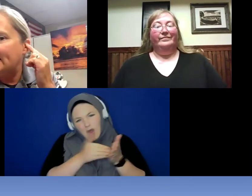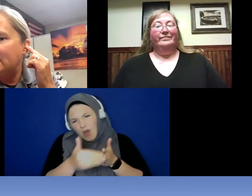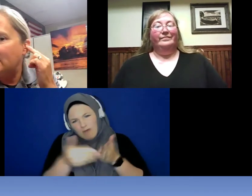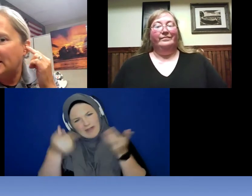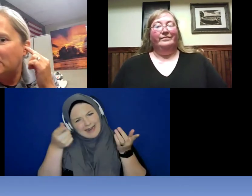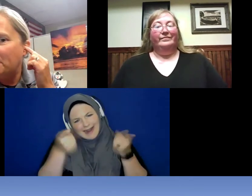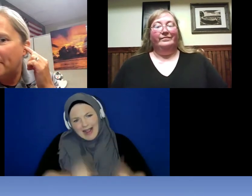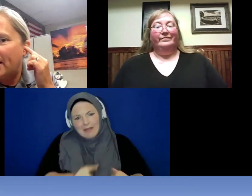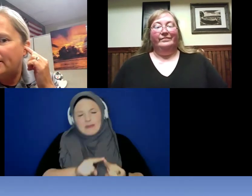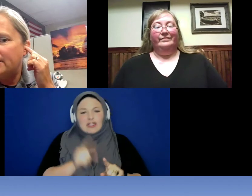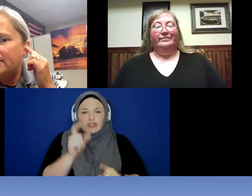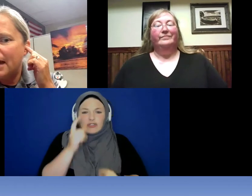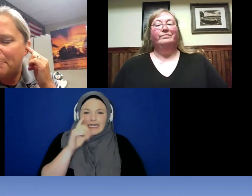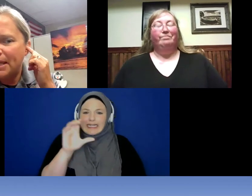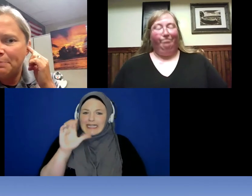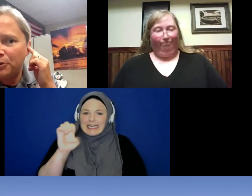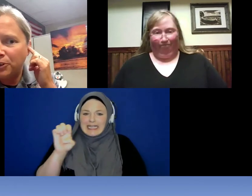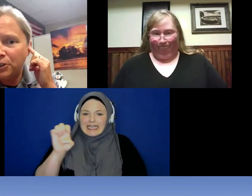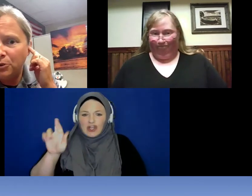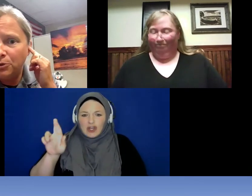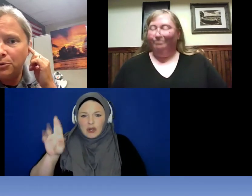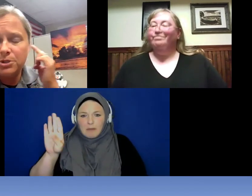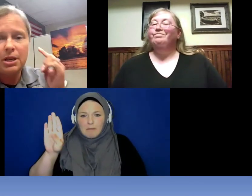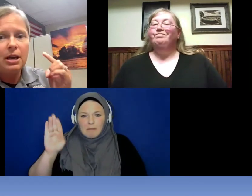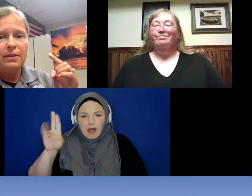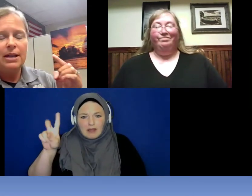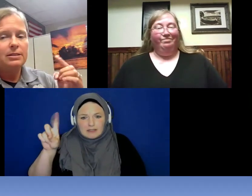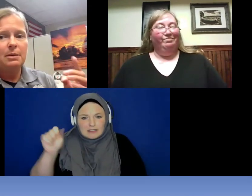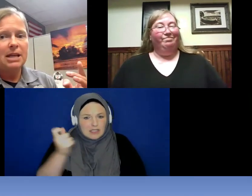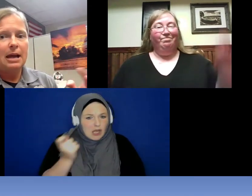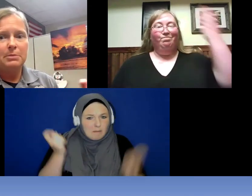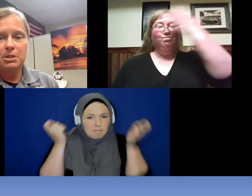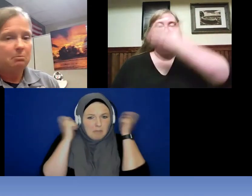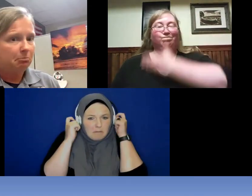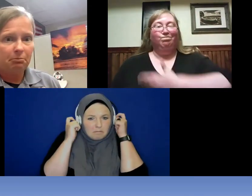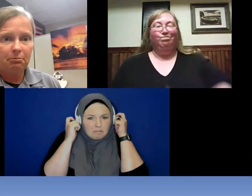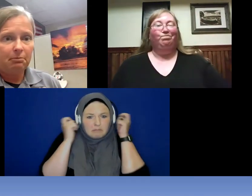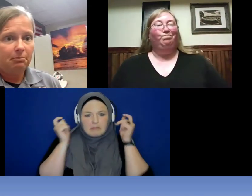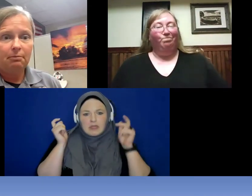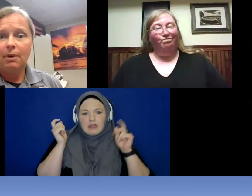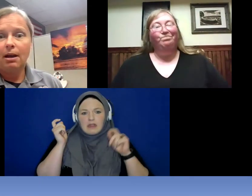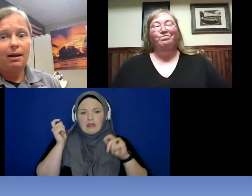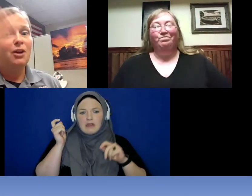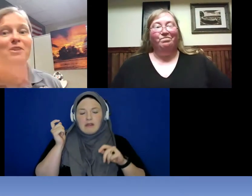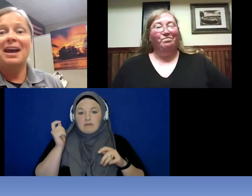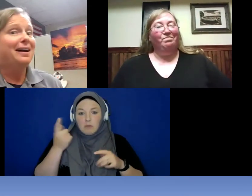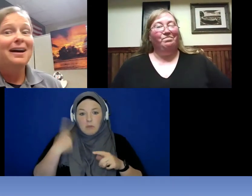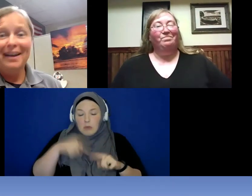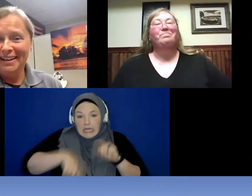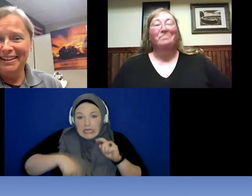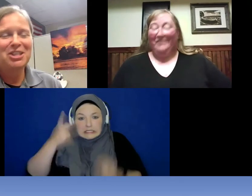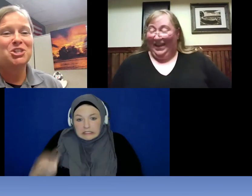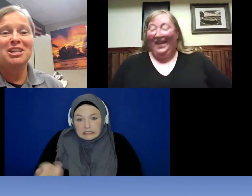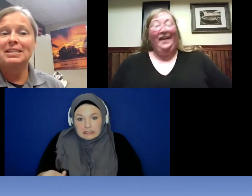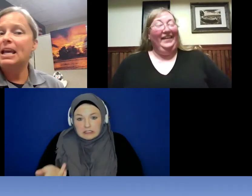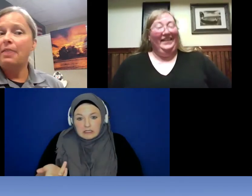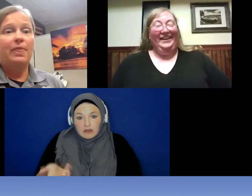little earbuds that people use that sometimes -- yeah